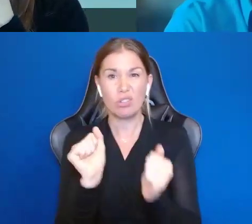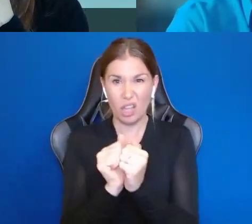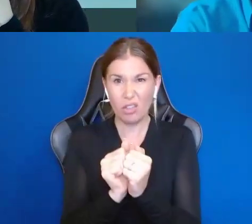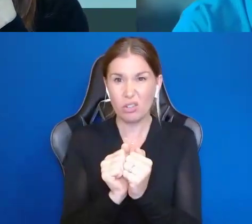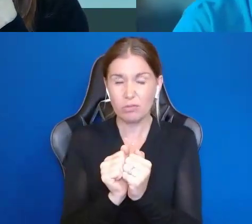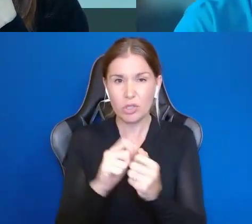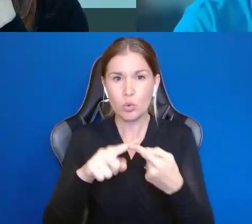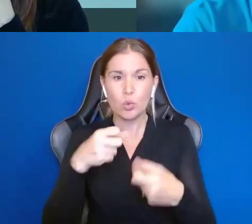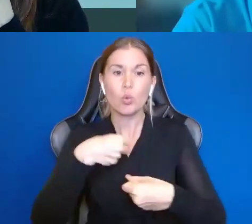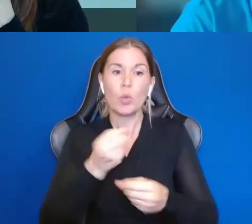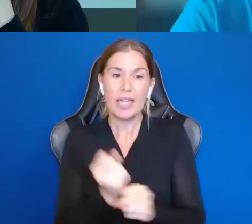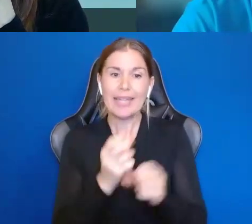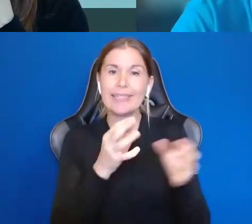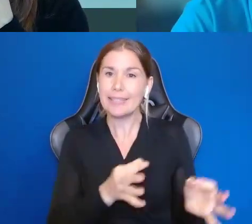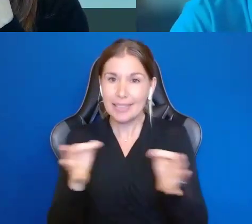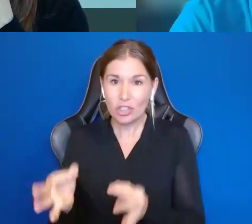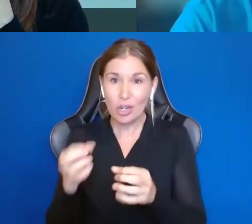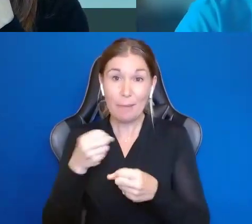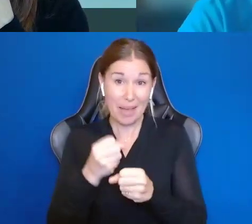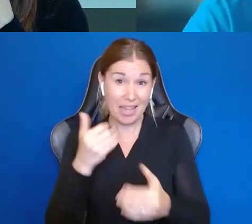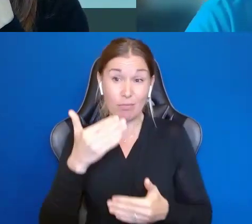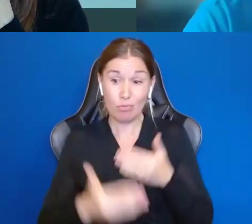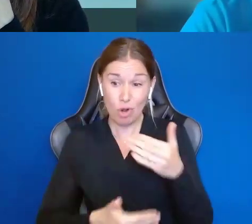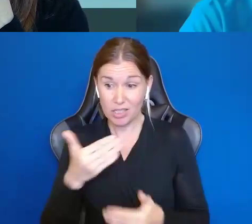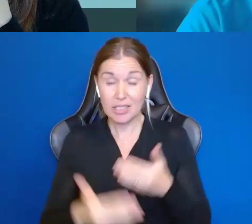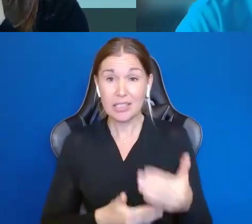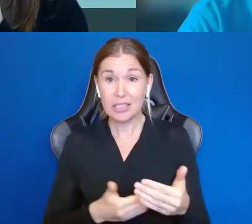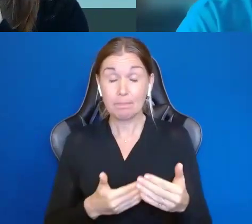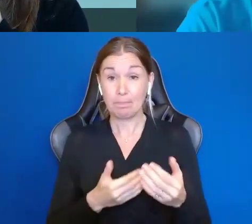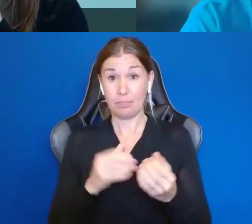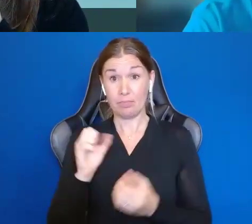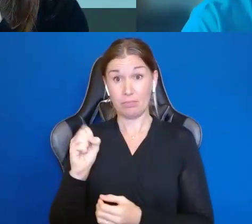a Decision Making process if that way. Supported Decision Making works great as we will